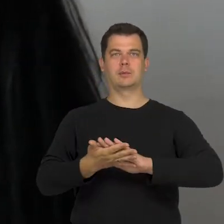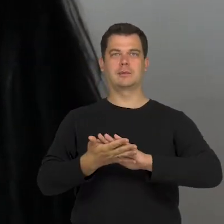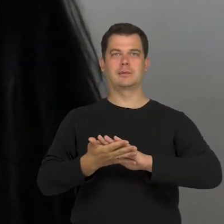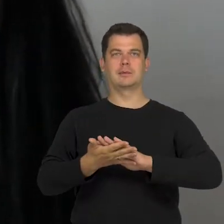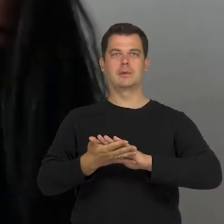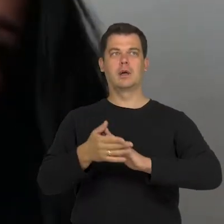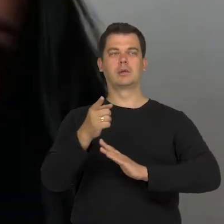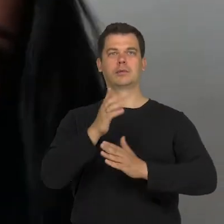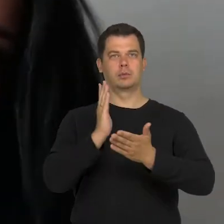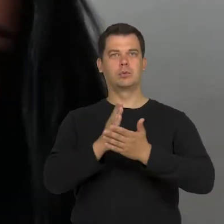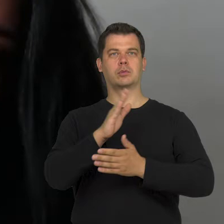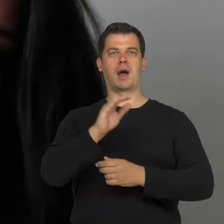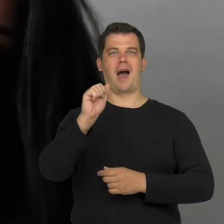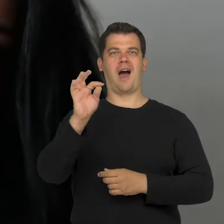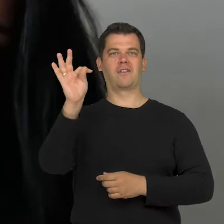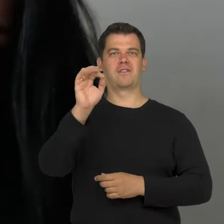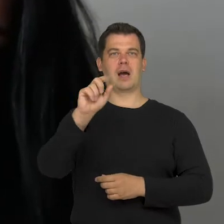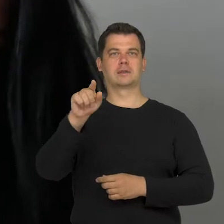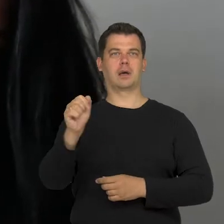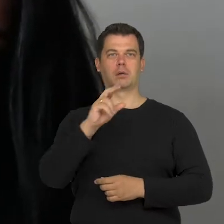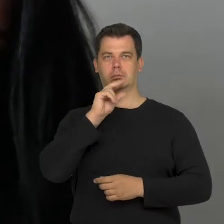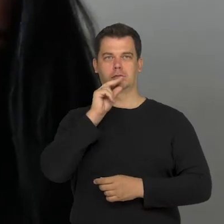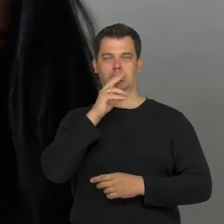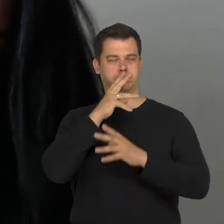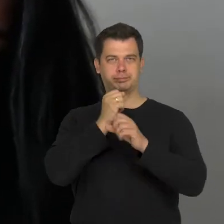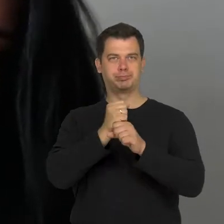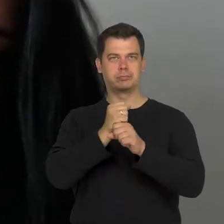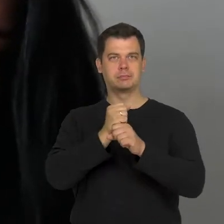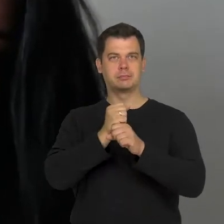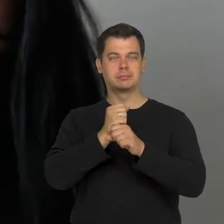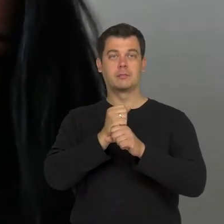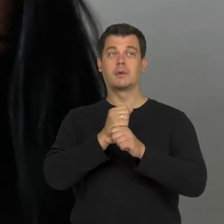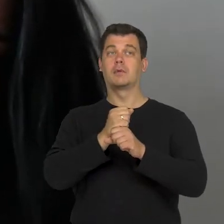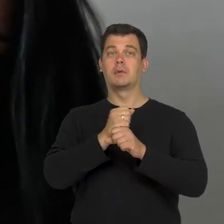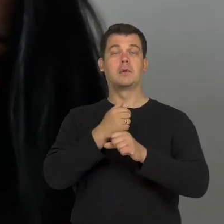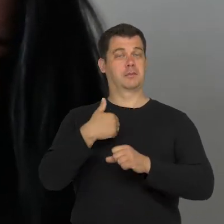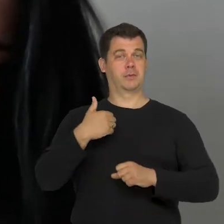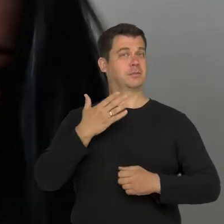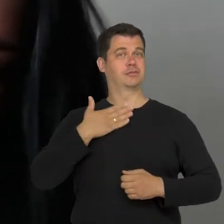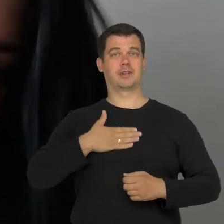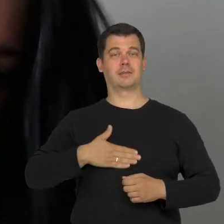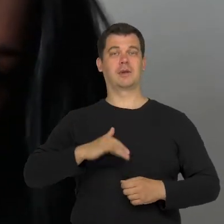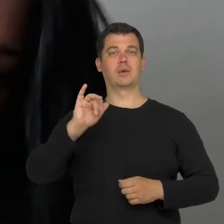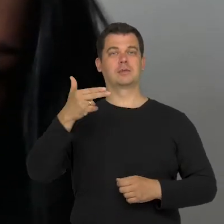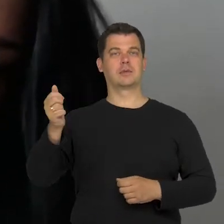and currently suffers from aphasia. We had the pleasure with Justyna Sobczyk, z Justyna Konieczna,